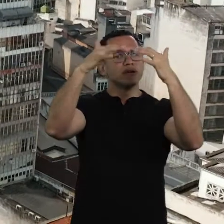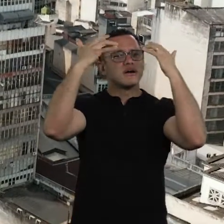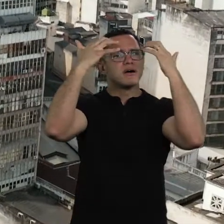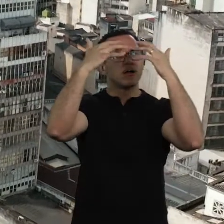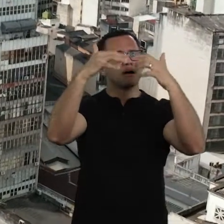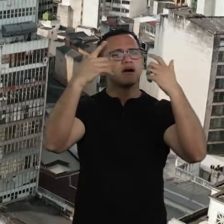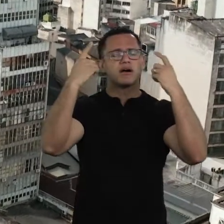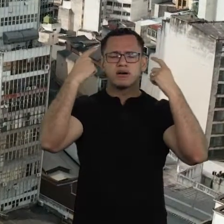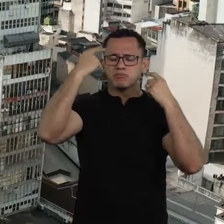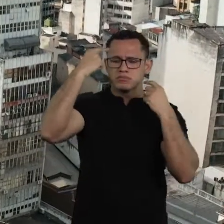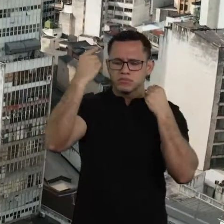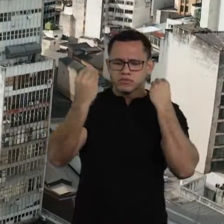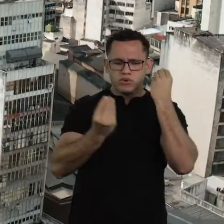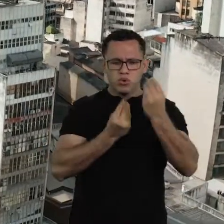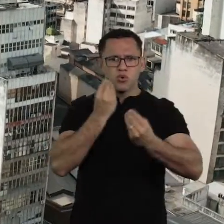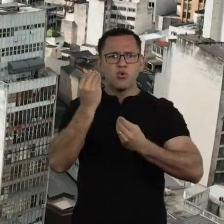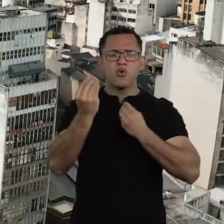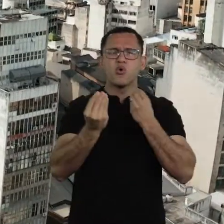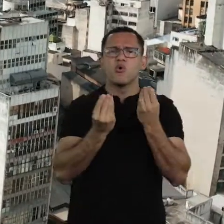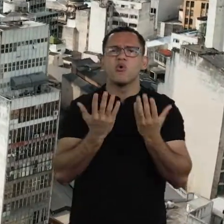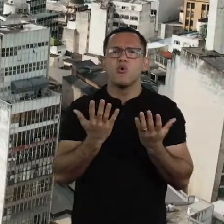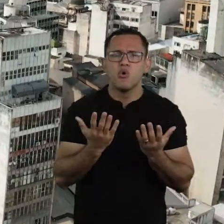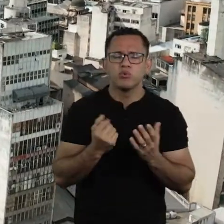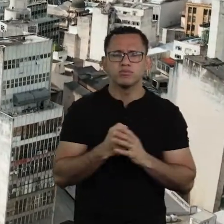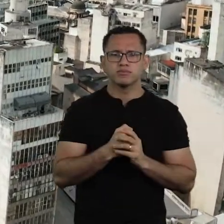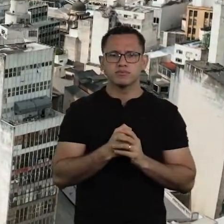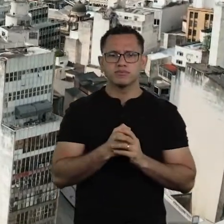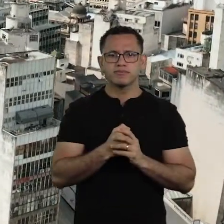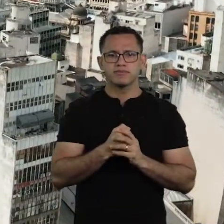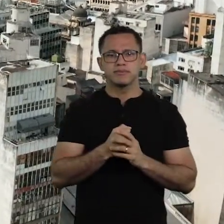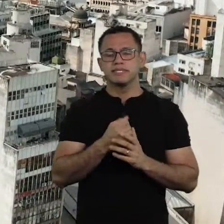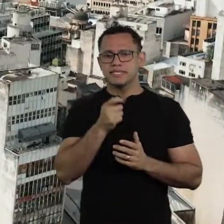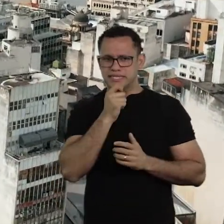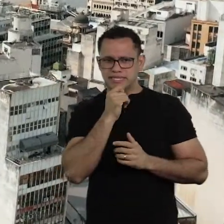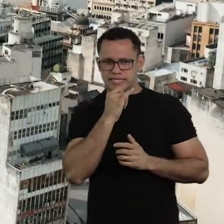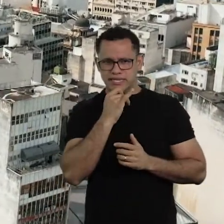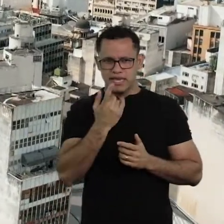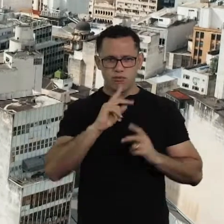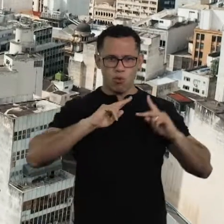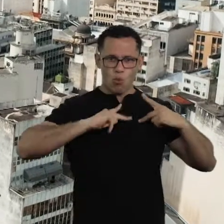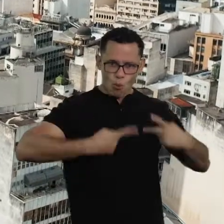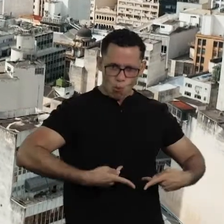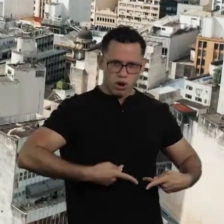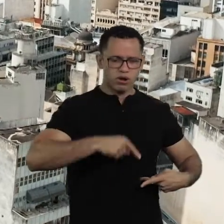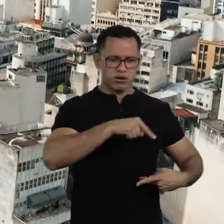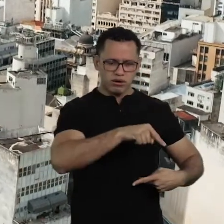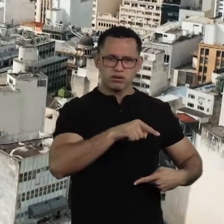the human capacity to reflect. I wonder if the category of what’s human is only related